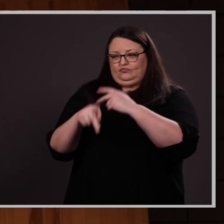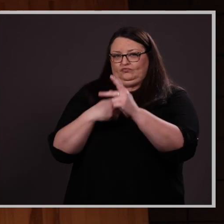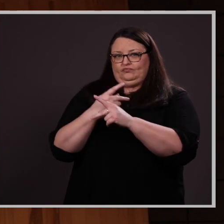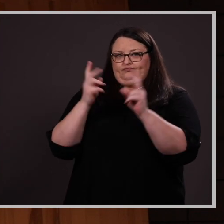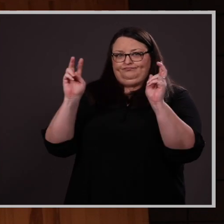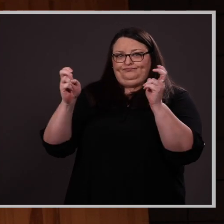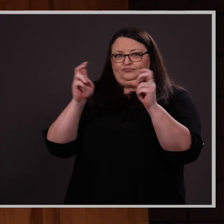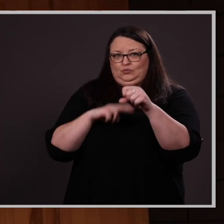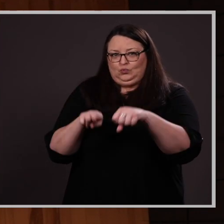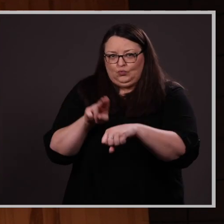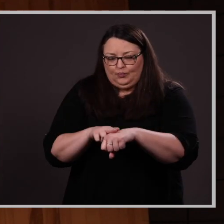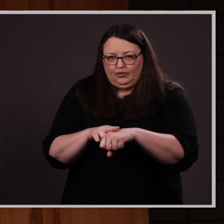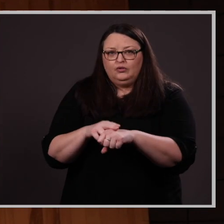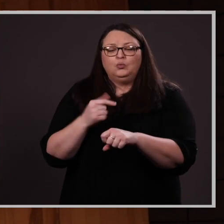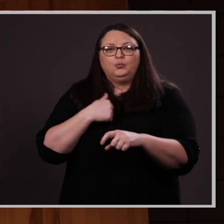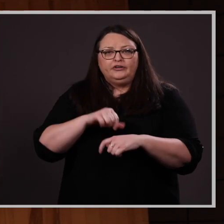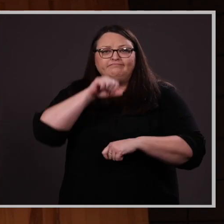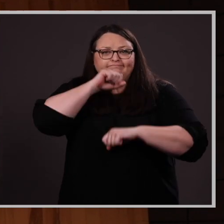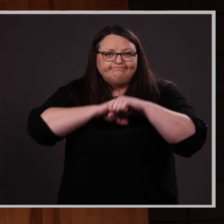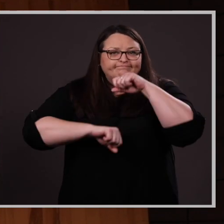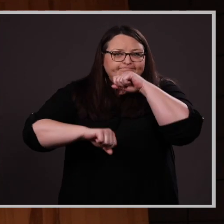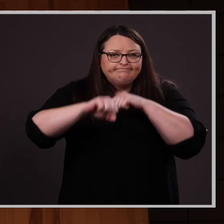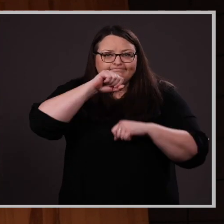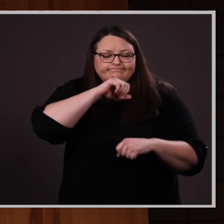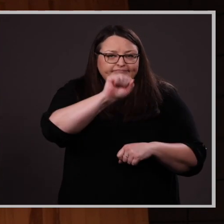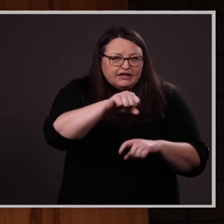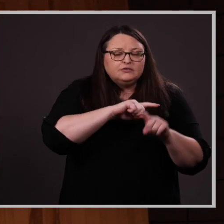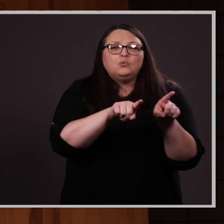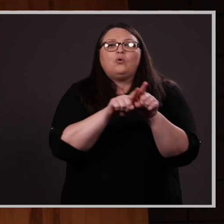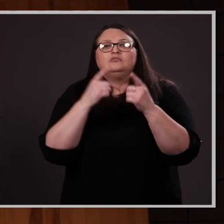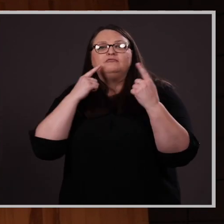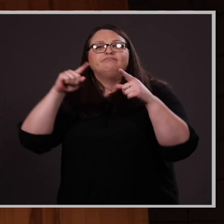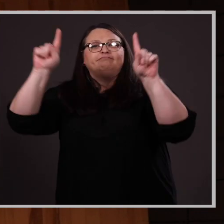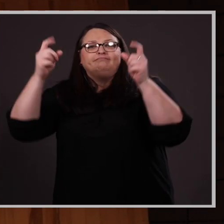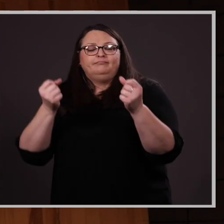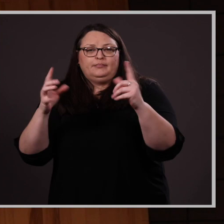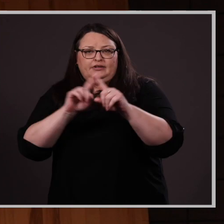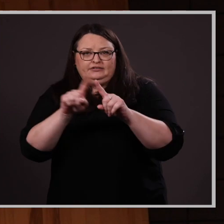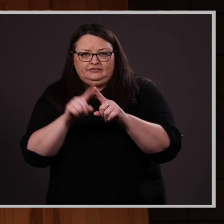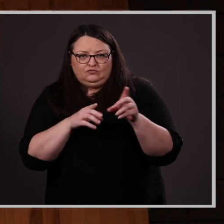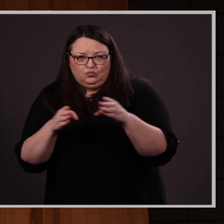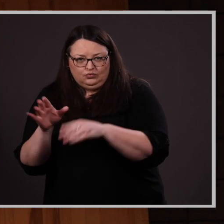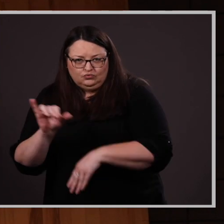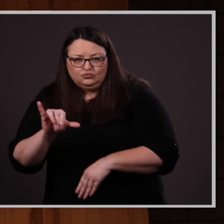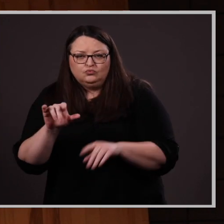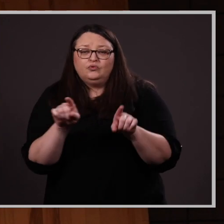bumps along the way, we have also triumphed in many ways. For example, as an institution,